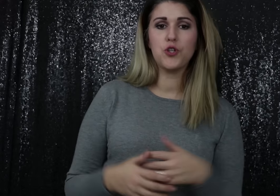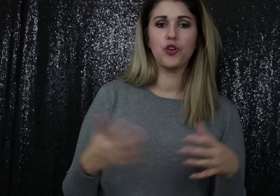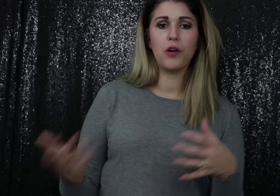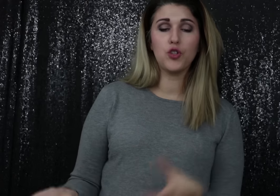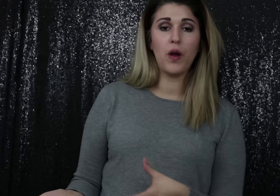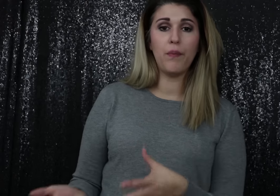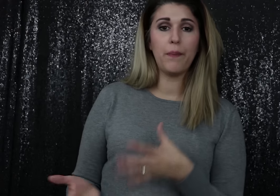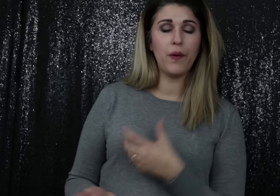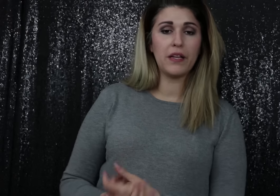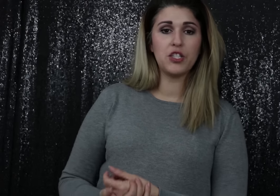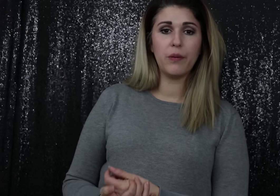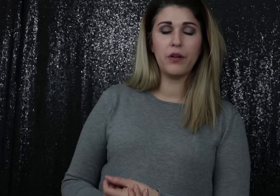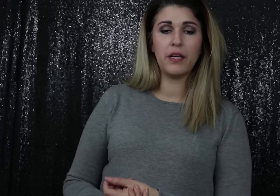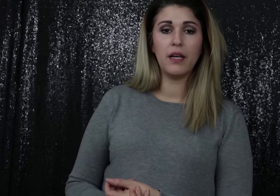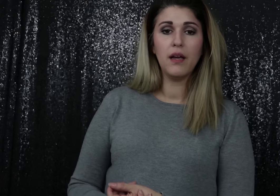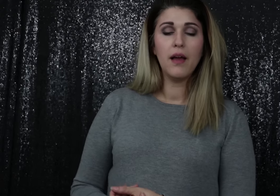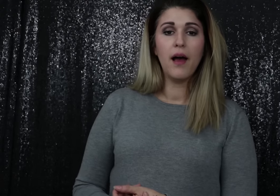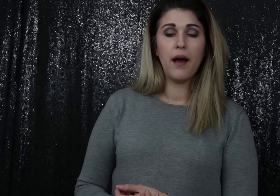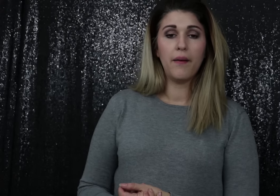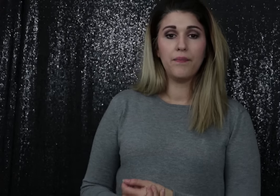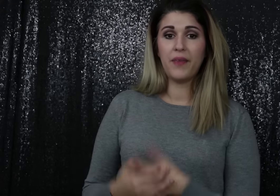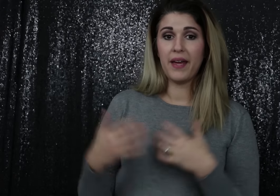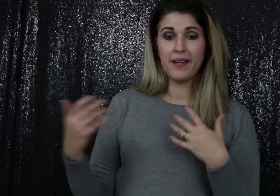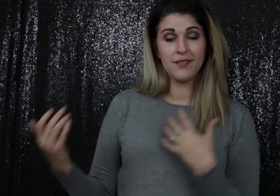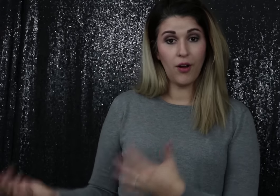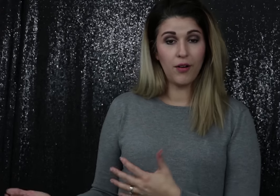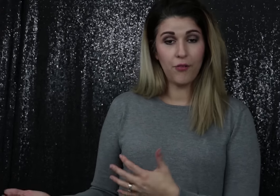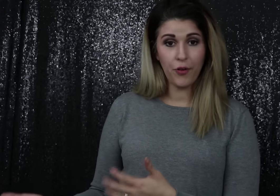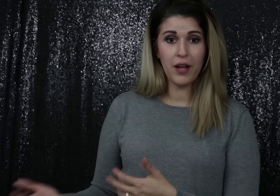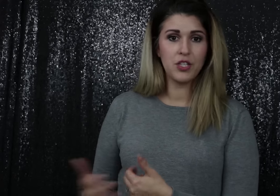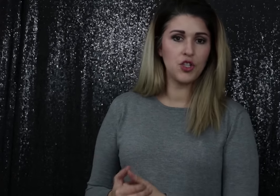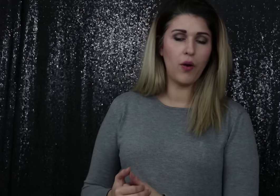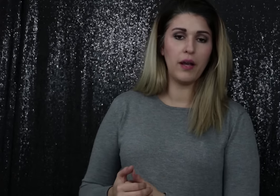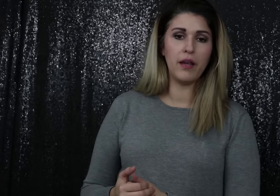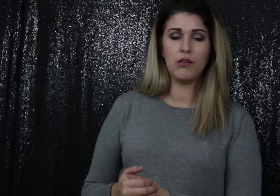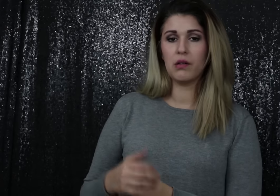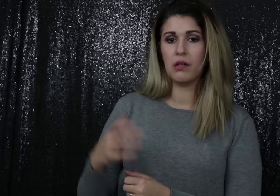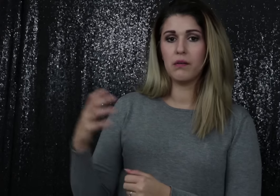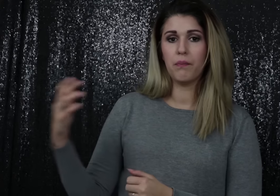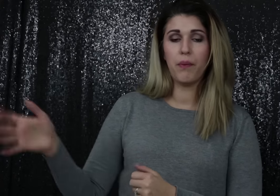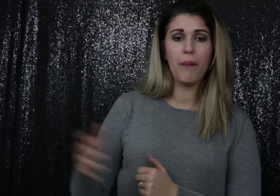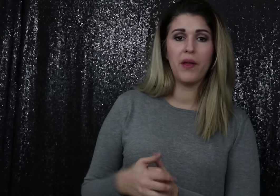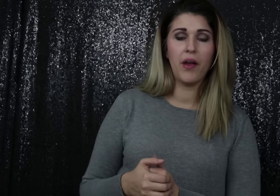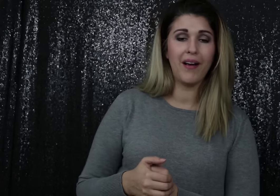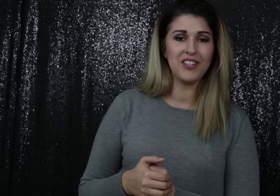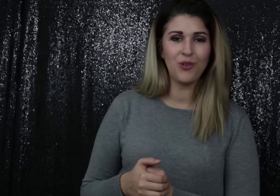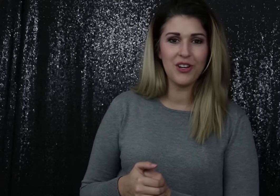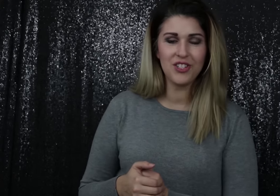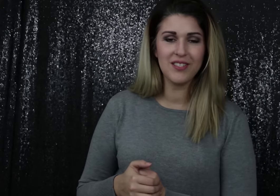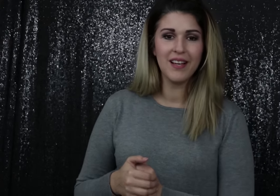be sure and join my practice community that is free to join that. You can pop in there, ask questions,